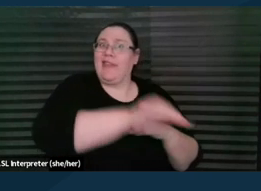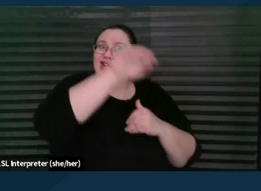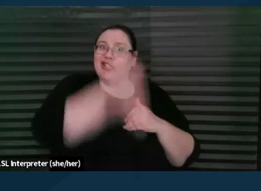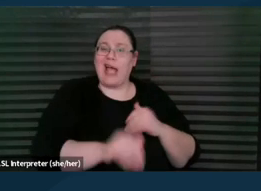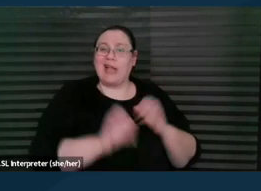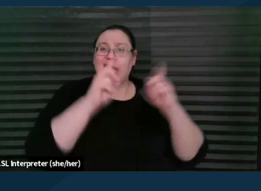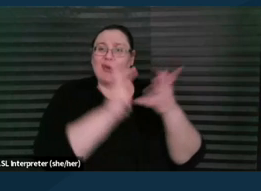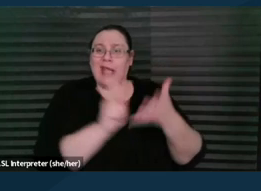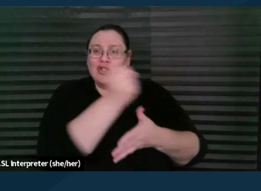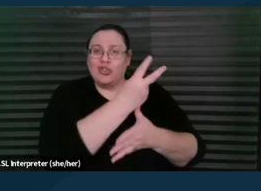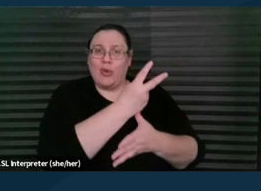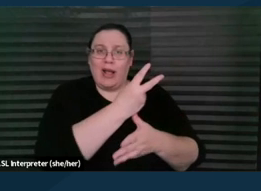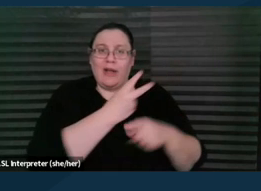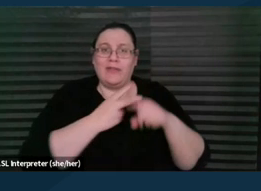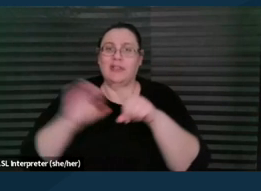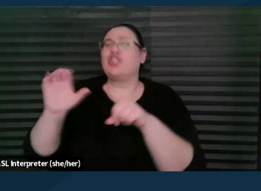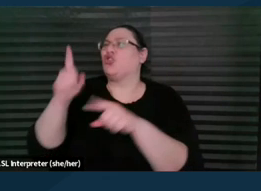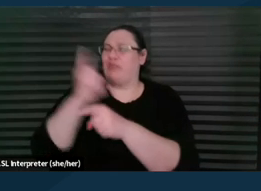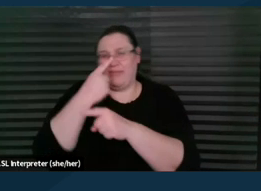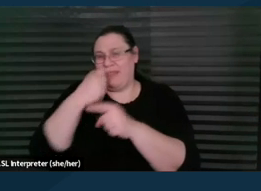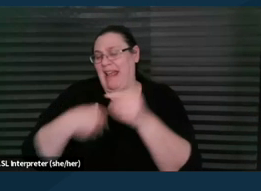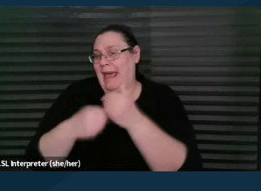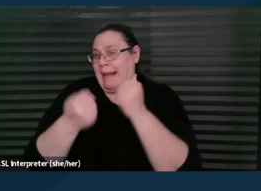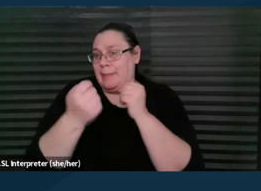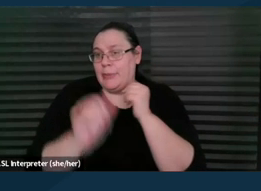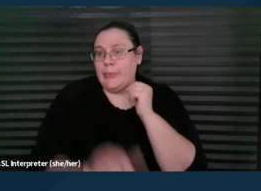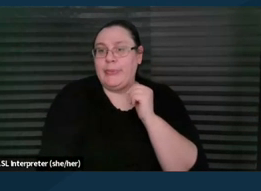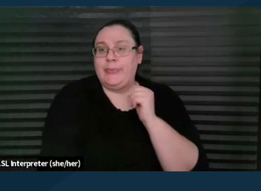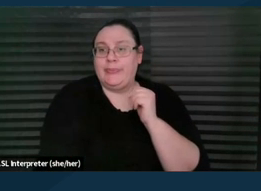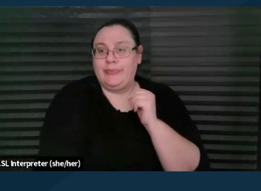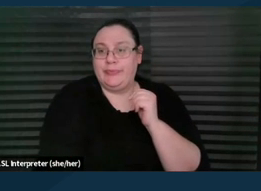Yeah, and if I could add just a couple things there. I think when you,